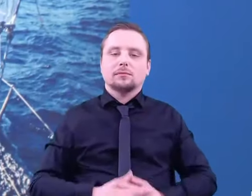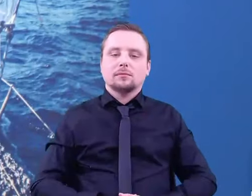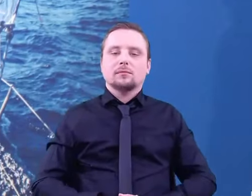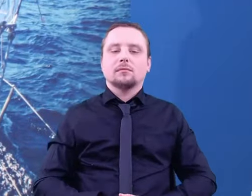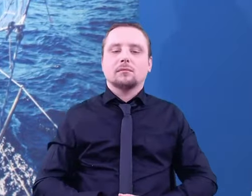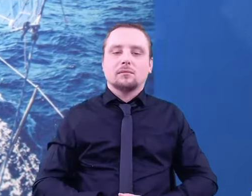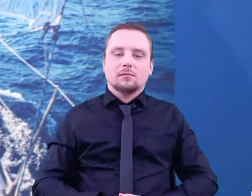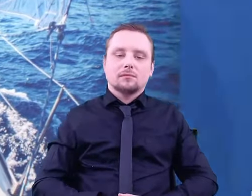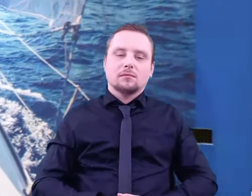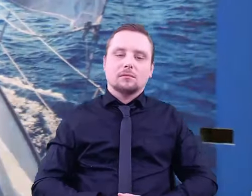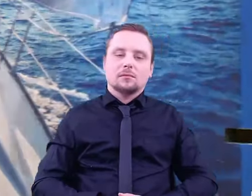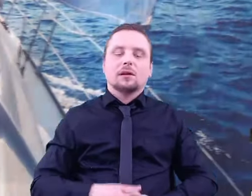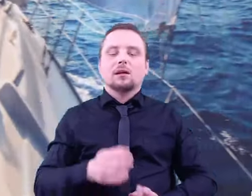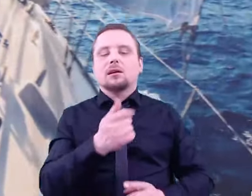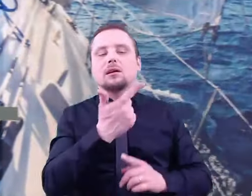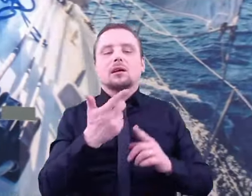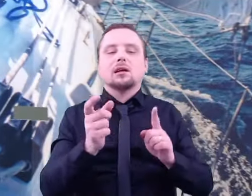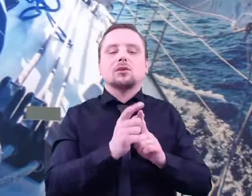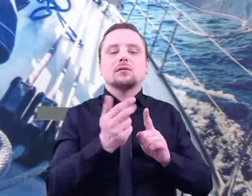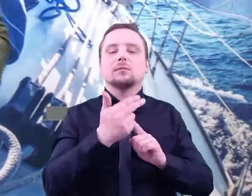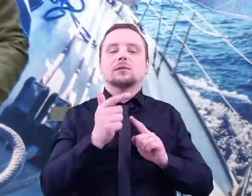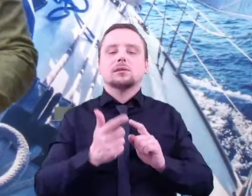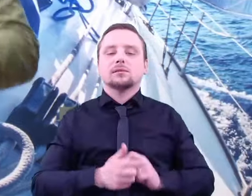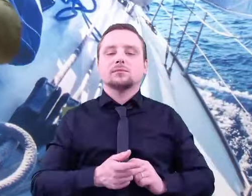A few words about what mass spectrometry (MS) is